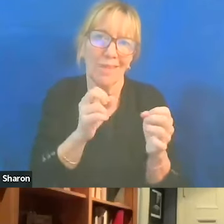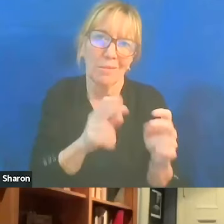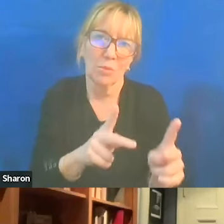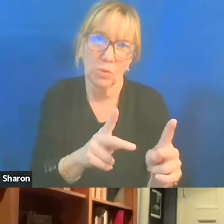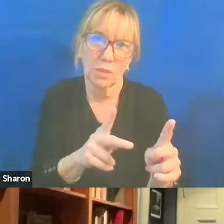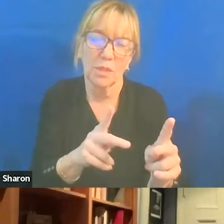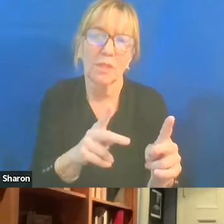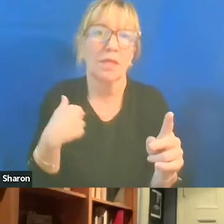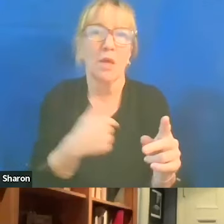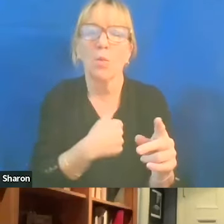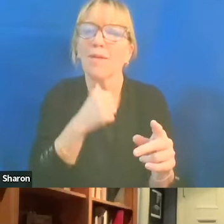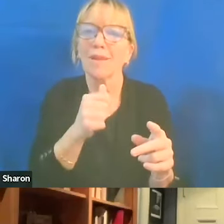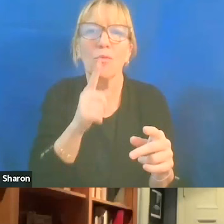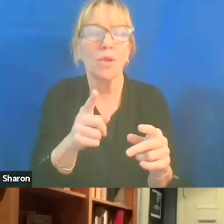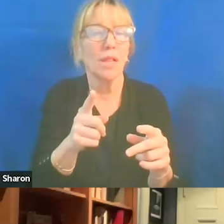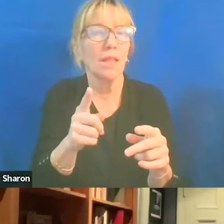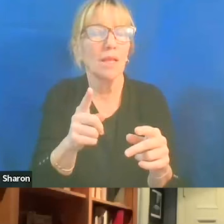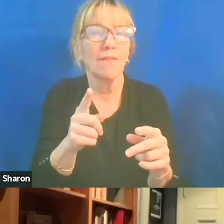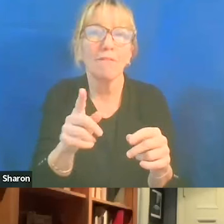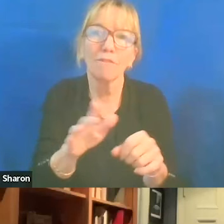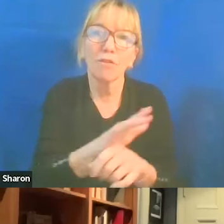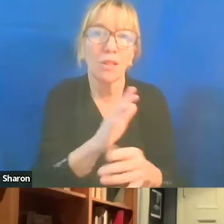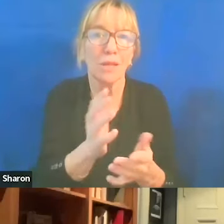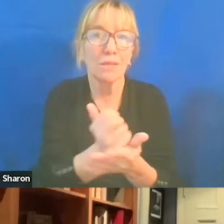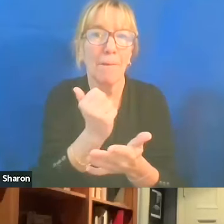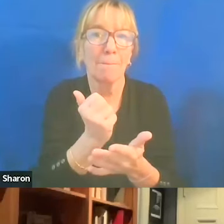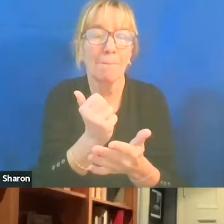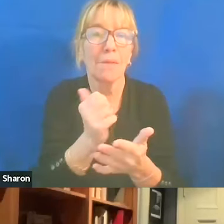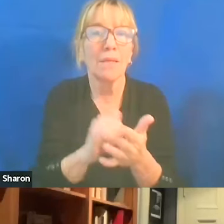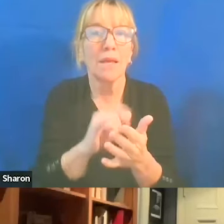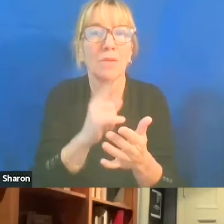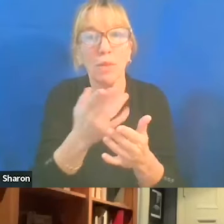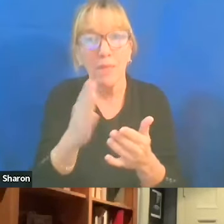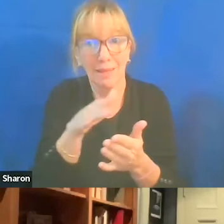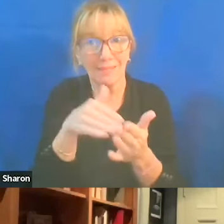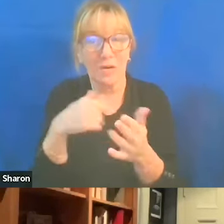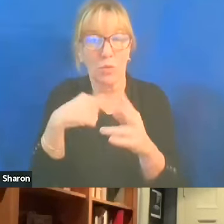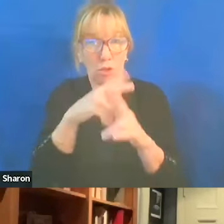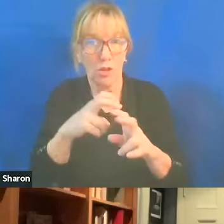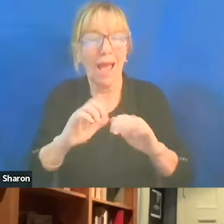that we haven't fully tapped yet. It's one of the things in the center that we're looking at is, how do we use social media